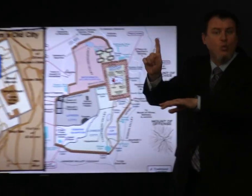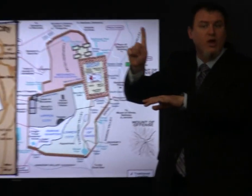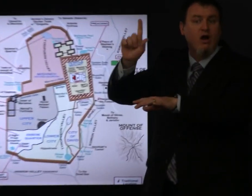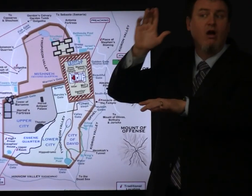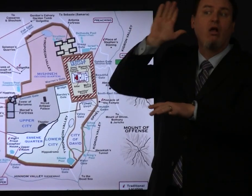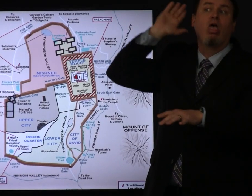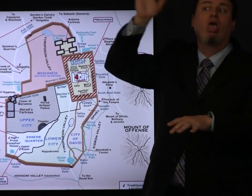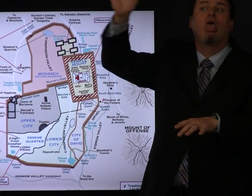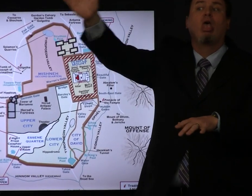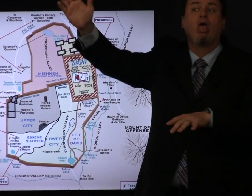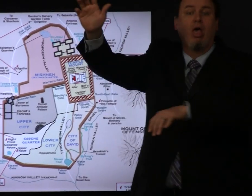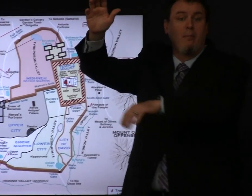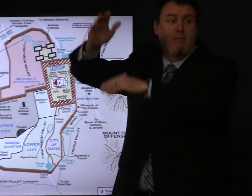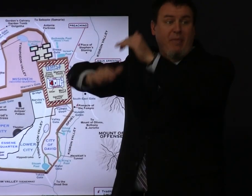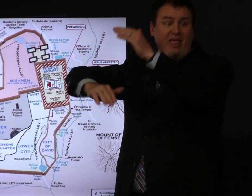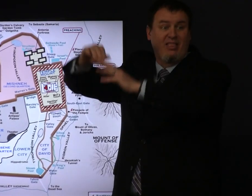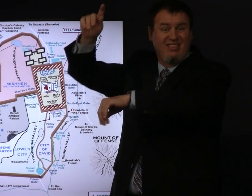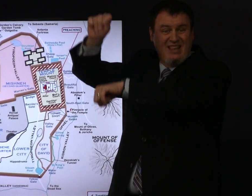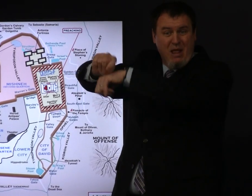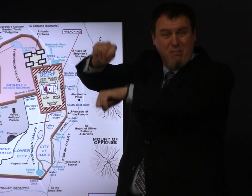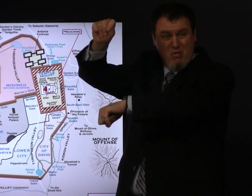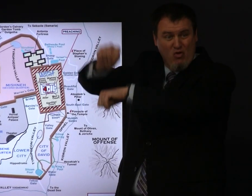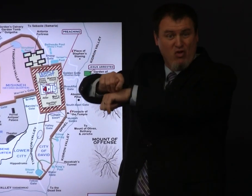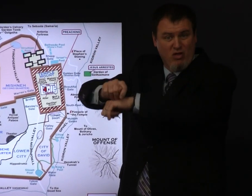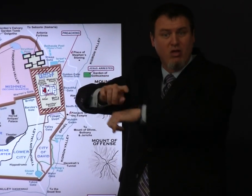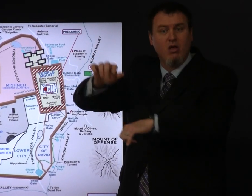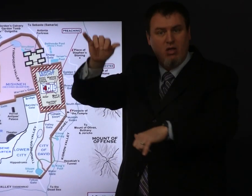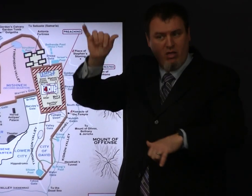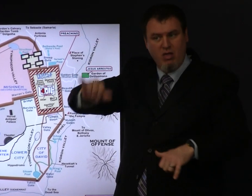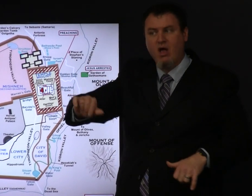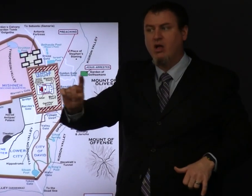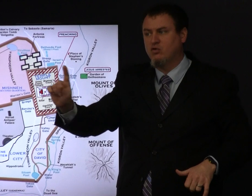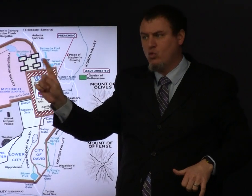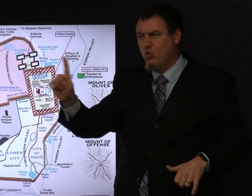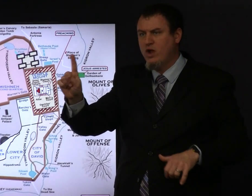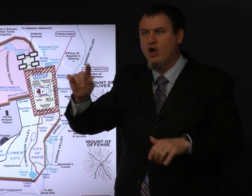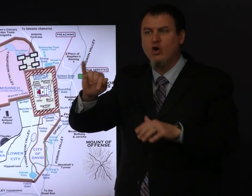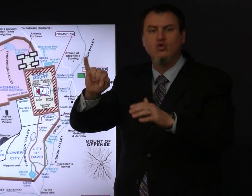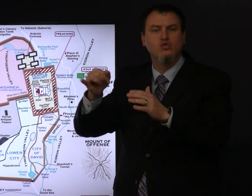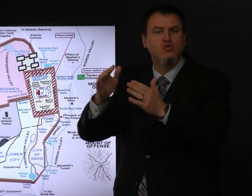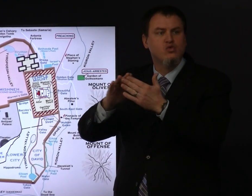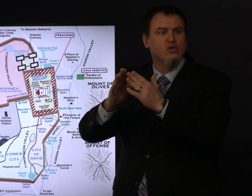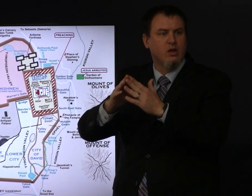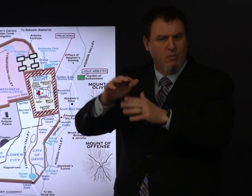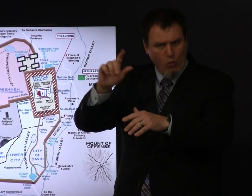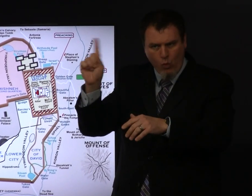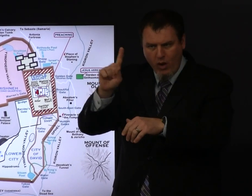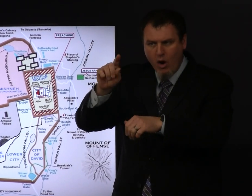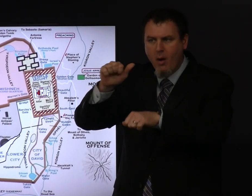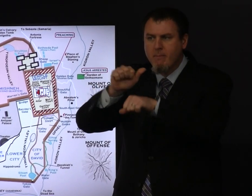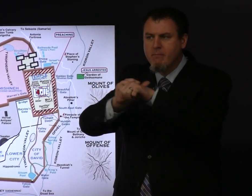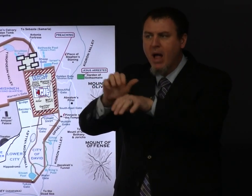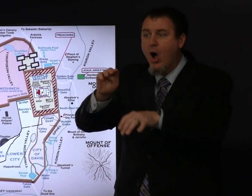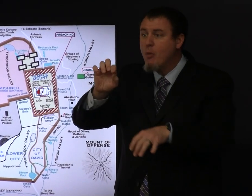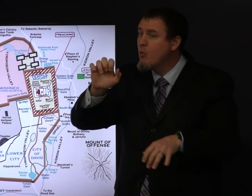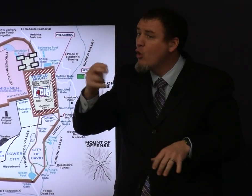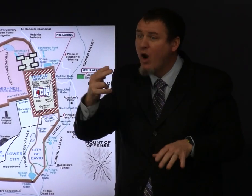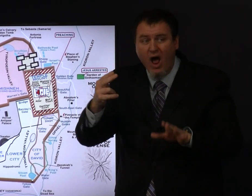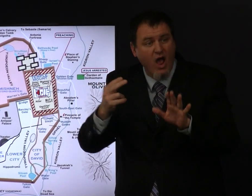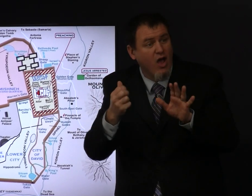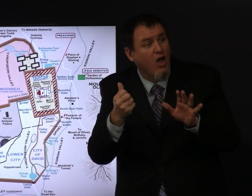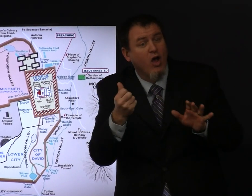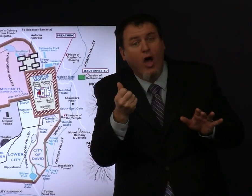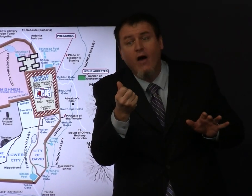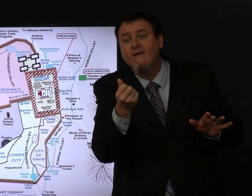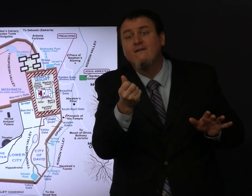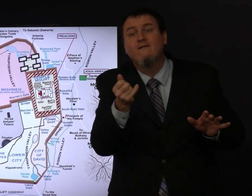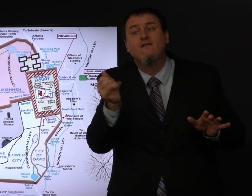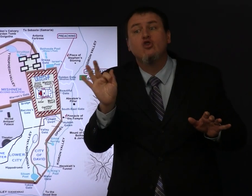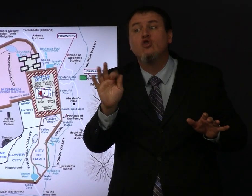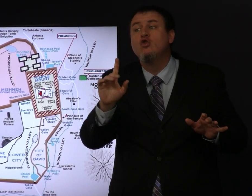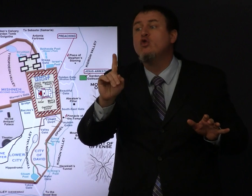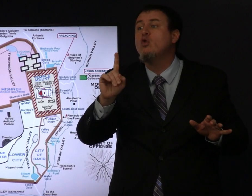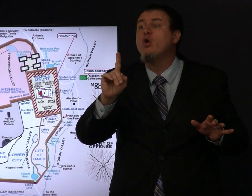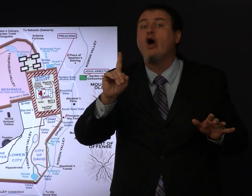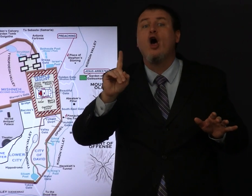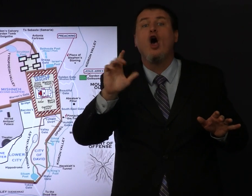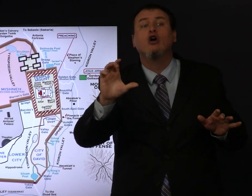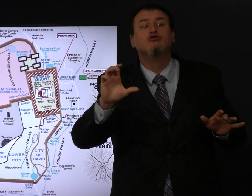the Temple mount where the temple would be built that is Mount Moriah in Jerusalem